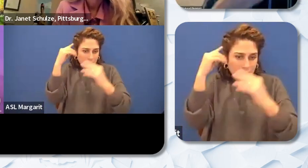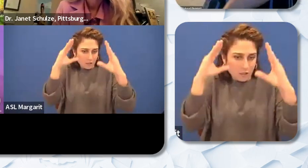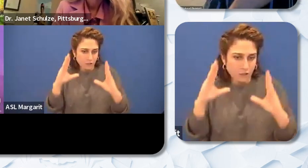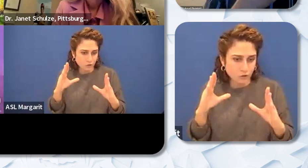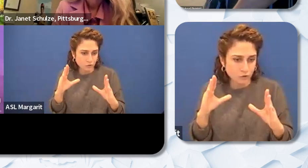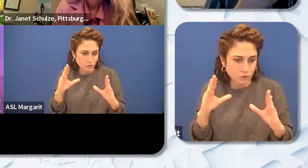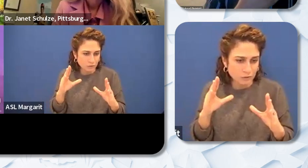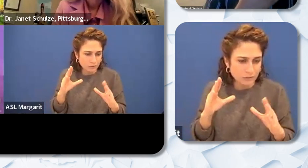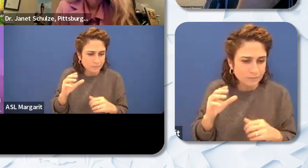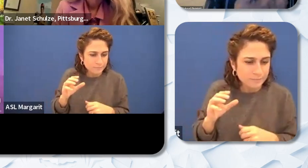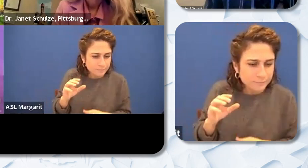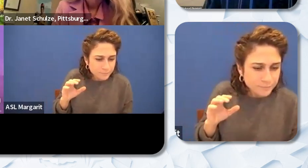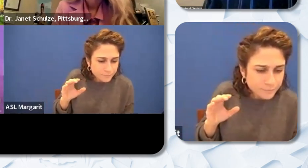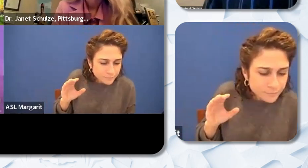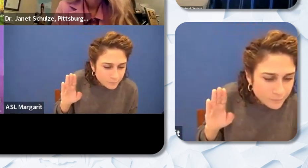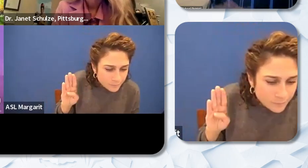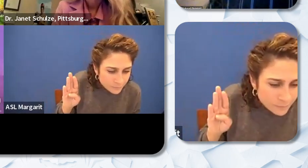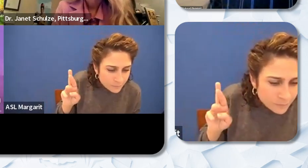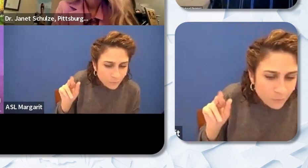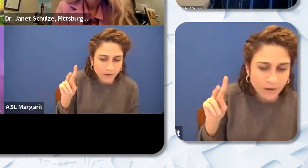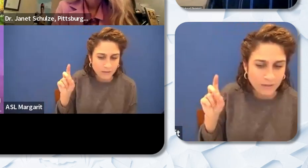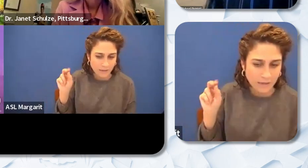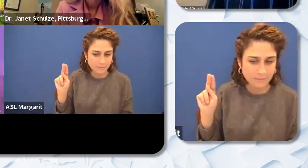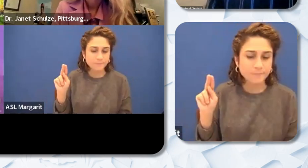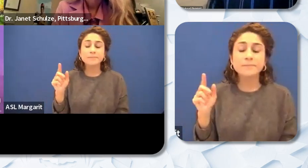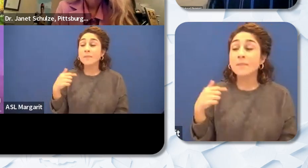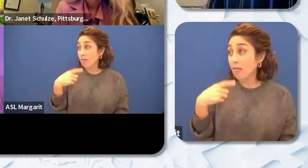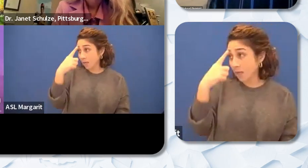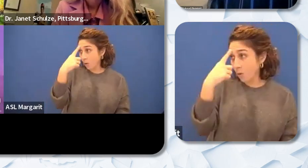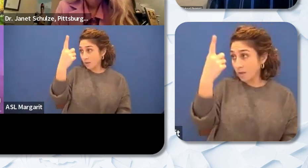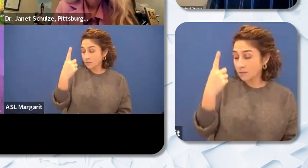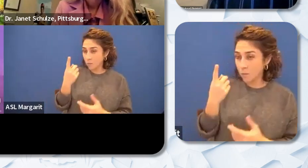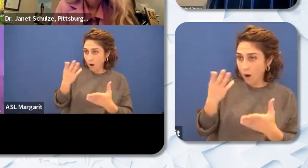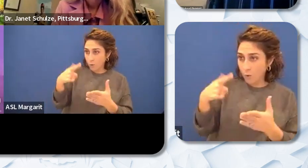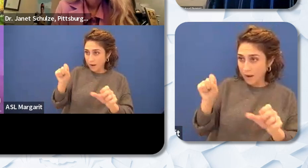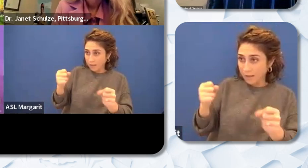Brandon Okonkwo: I think one of the supports that can be done is what educators in general